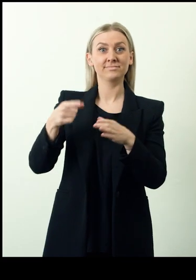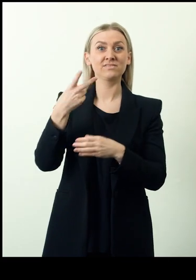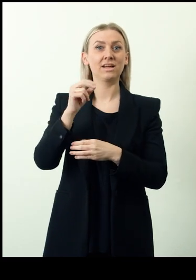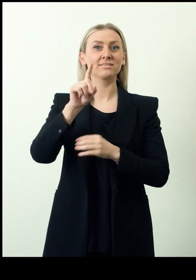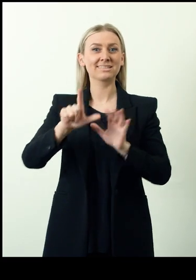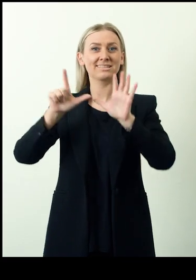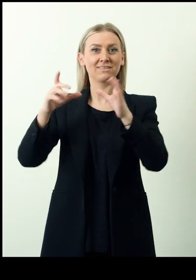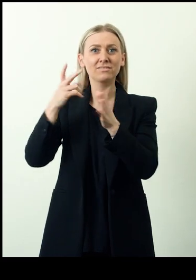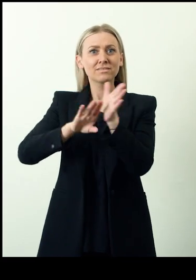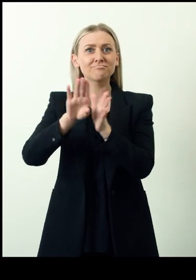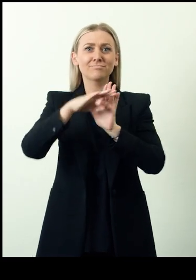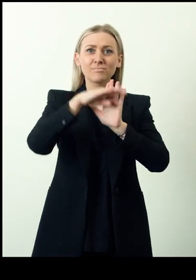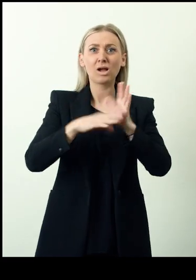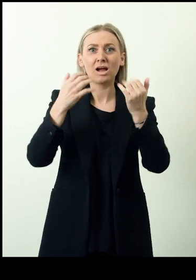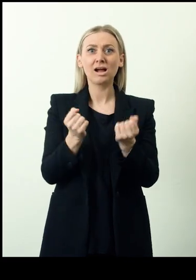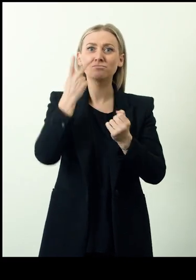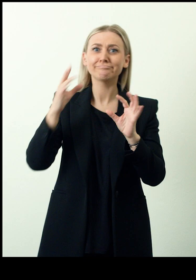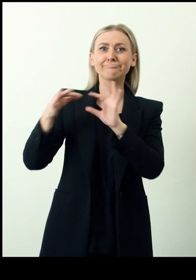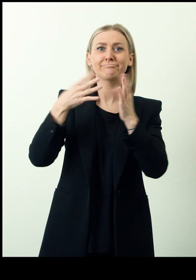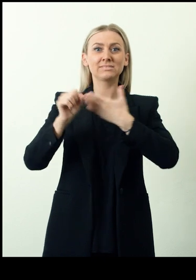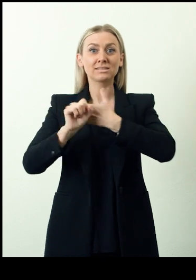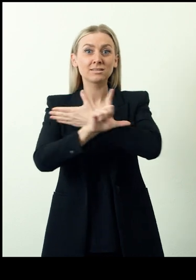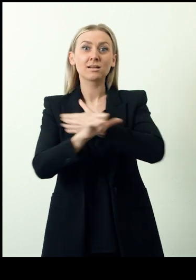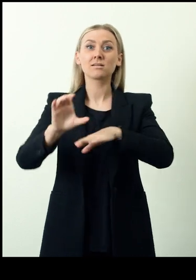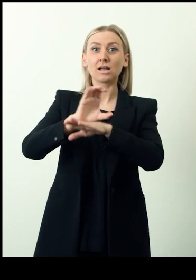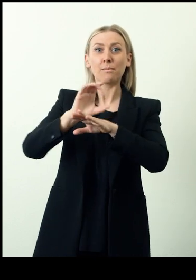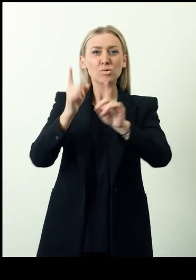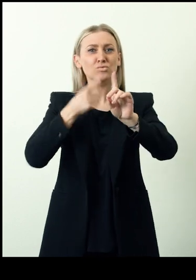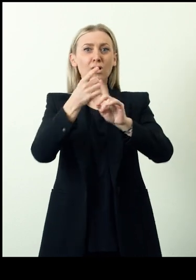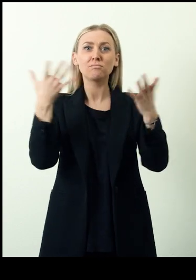In 2017, Sightsavers developed a program with partners in Senegal and Cameroon